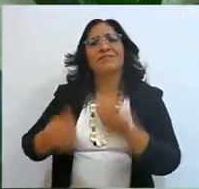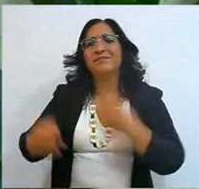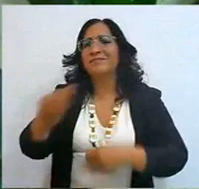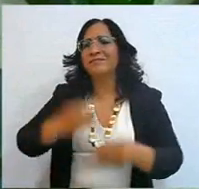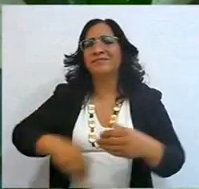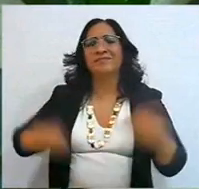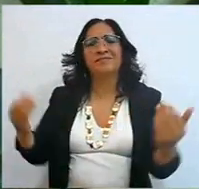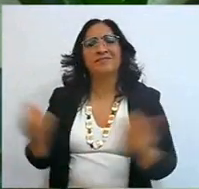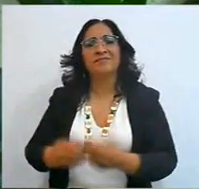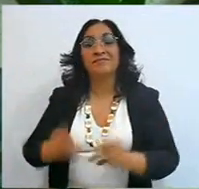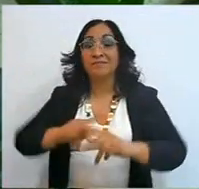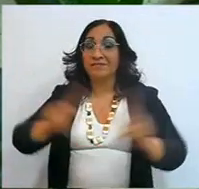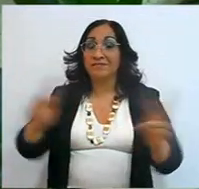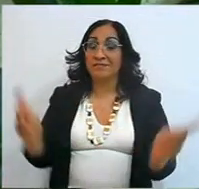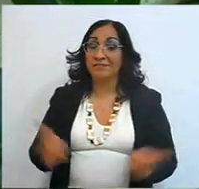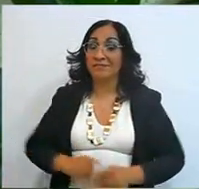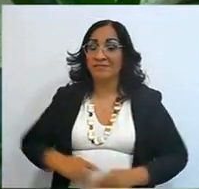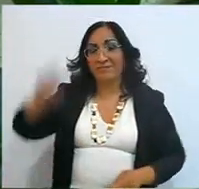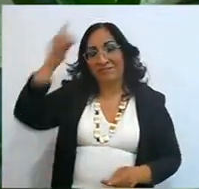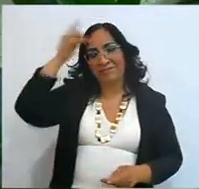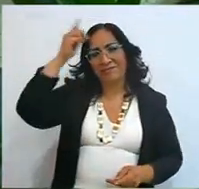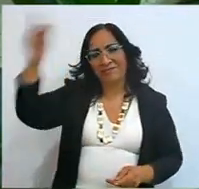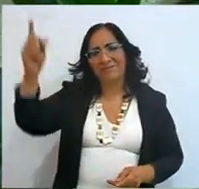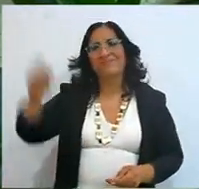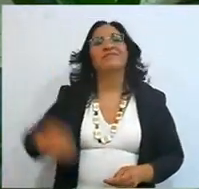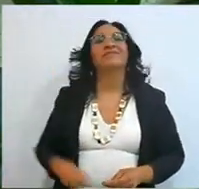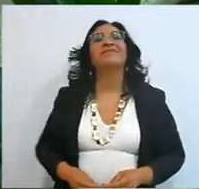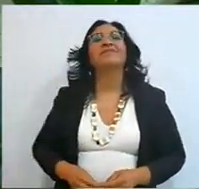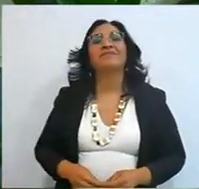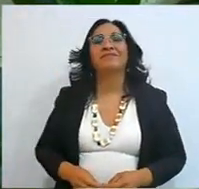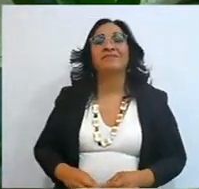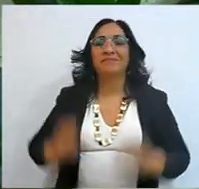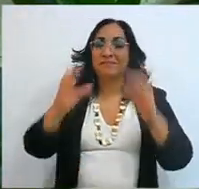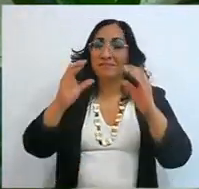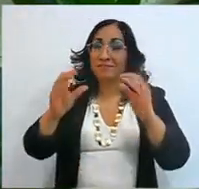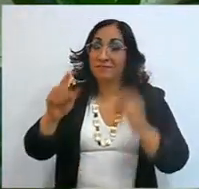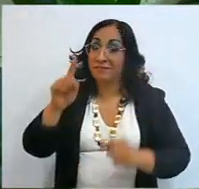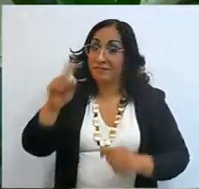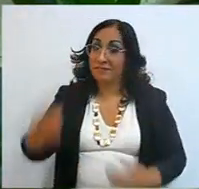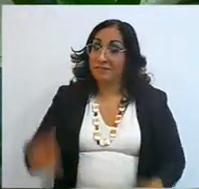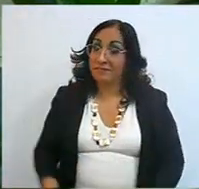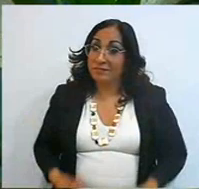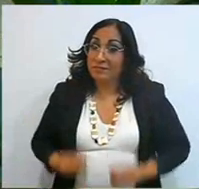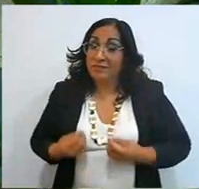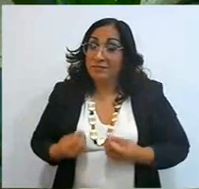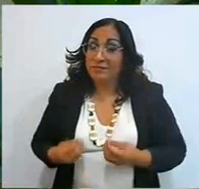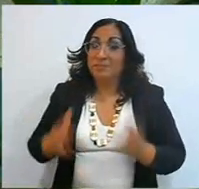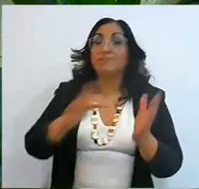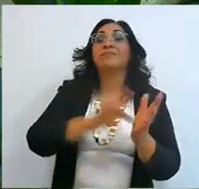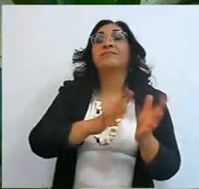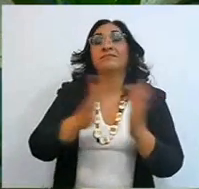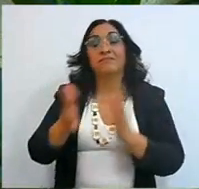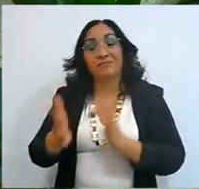May the peace of God, which surpasses all understanding, guard your hearts in Christ Jesus,